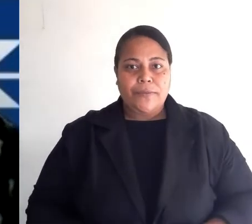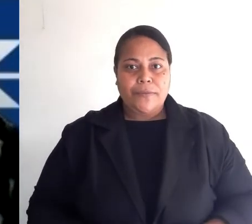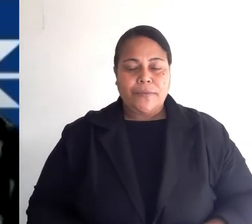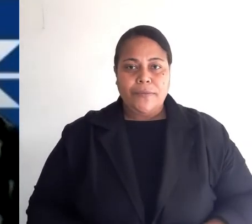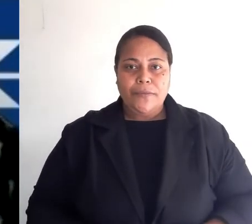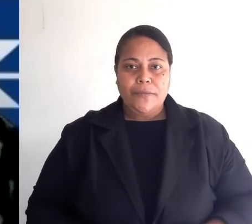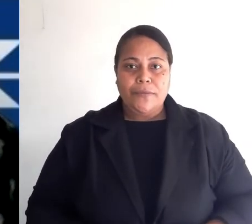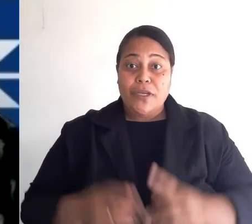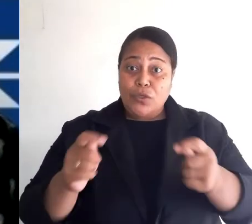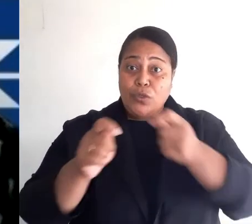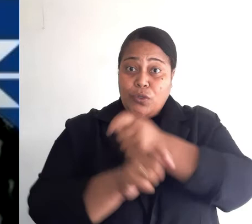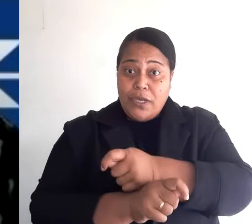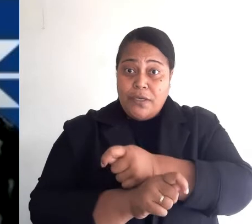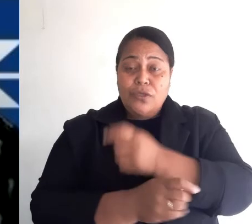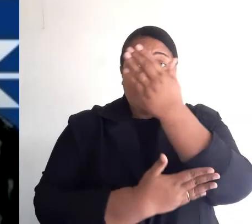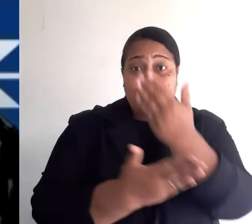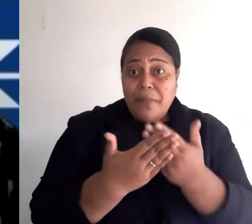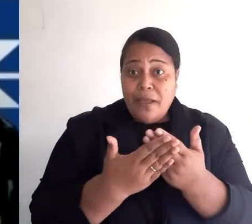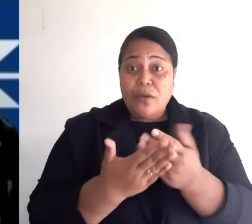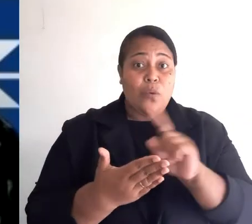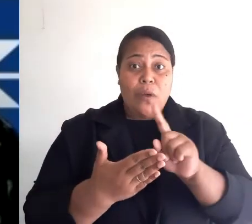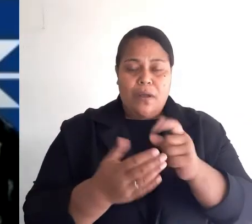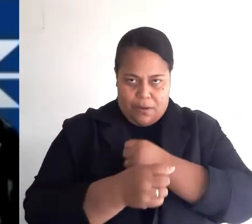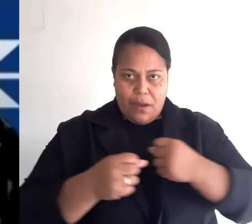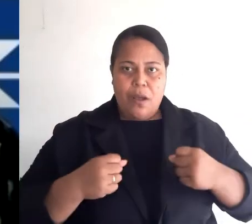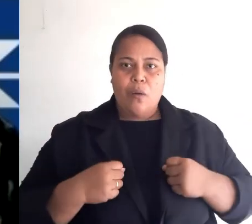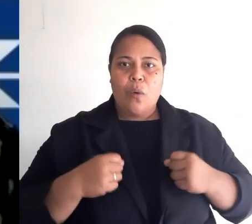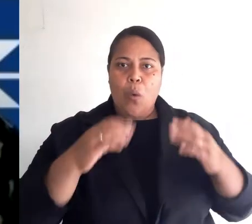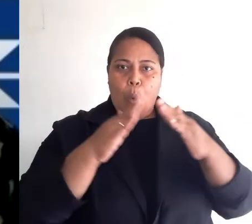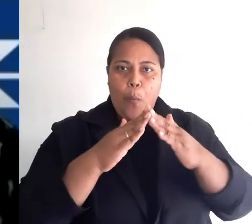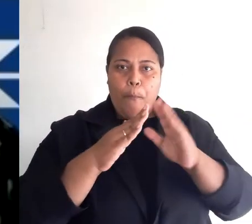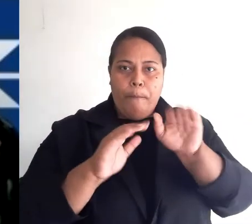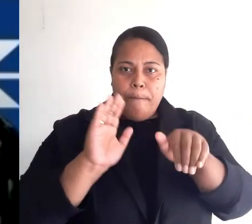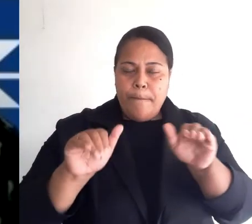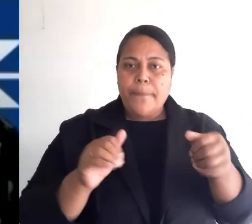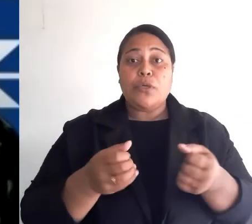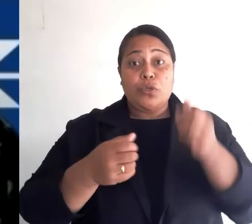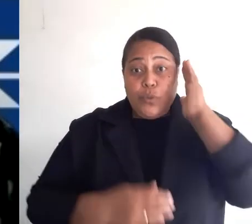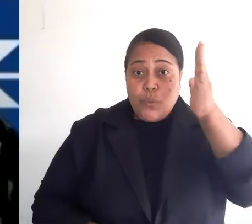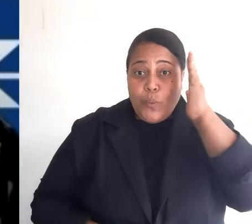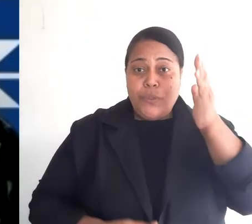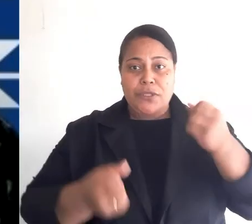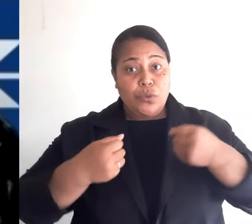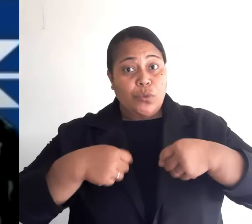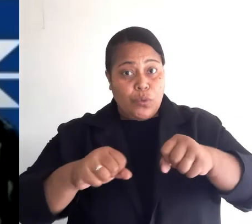change relies on making our homes, schools, streets and communities safer for everyone.